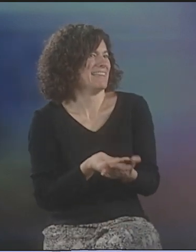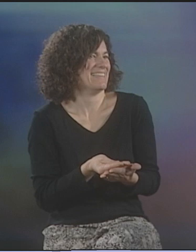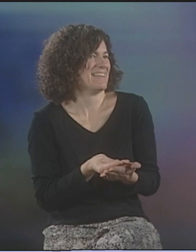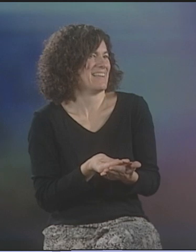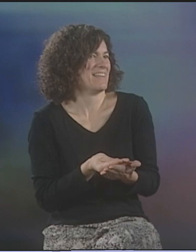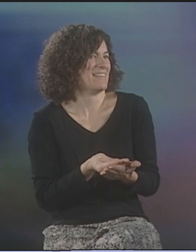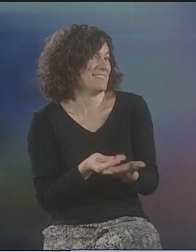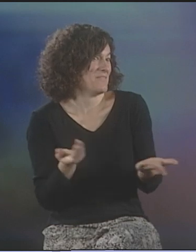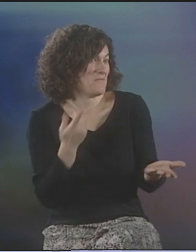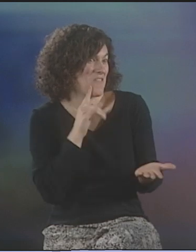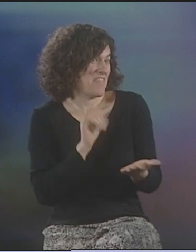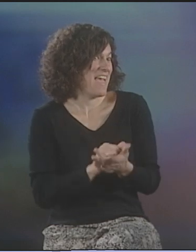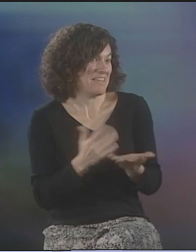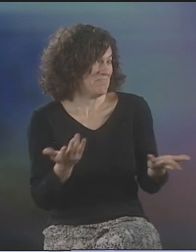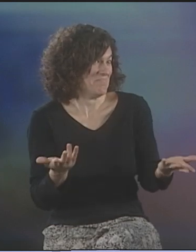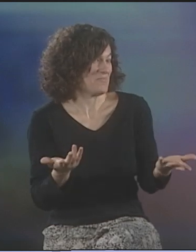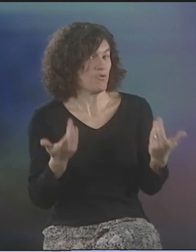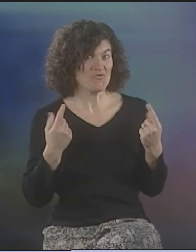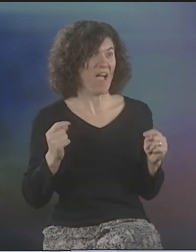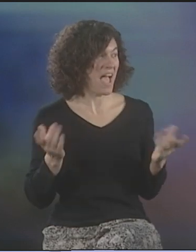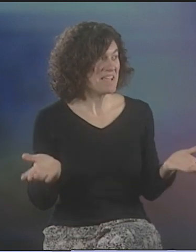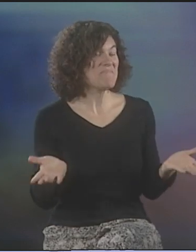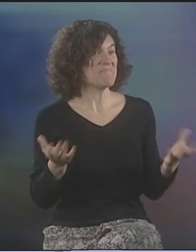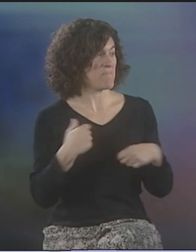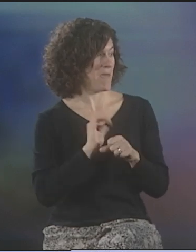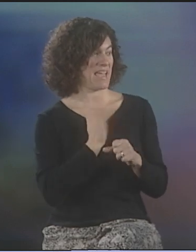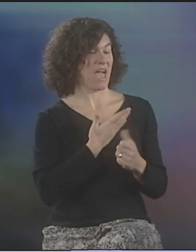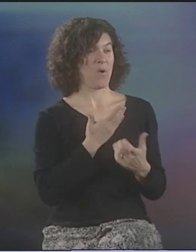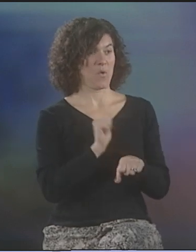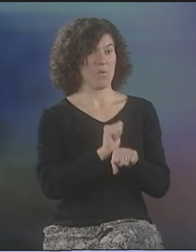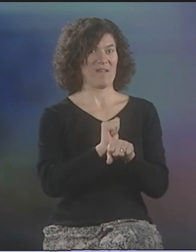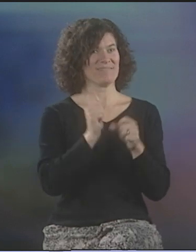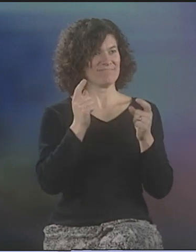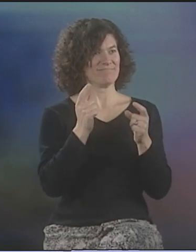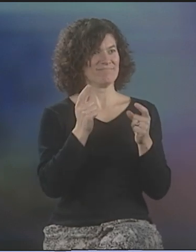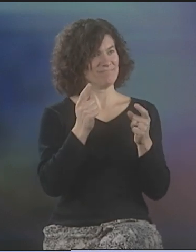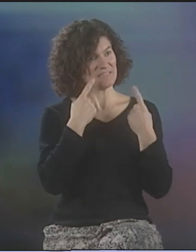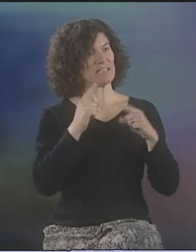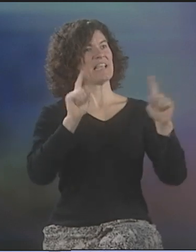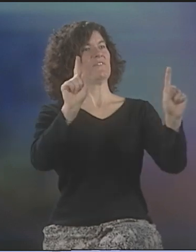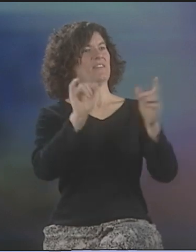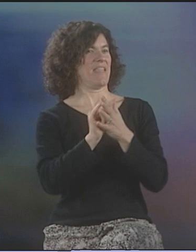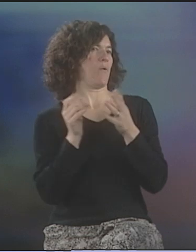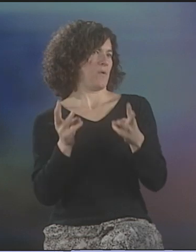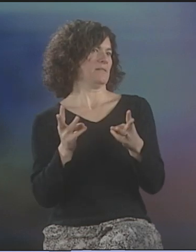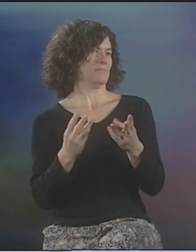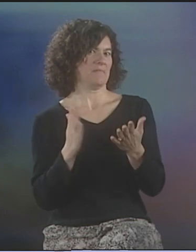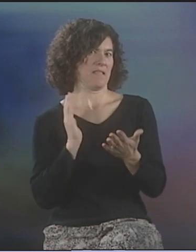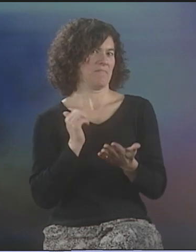AND ALSO, WE WANTED TO HAVE SOME GAINFUL EMPLOYMENT, AND WE WONDERED IF THERE WAS A WAY THAT WE COULD